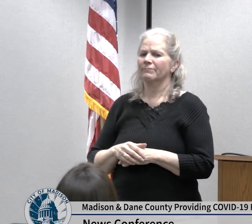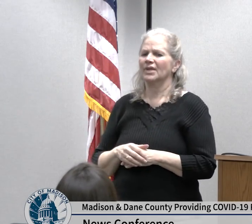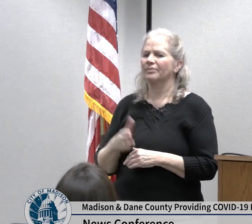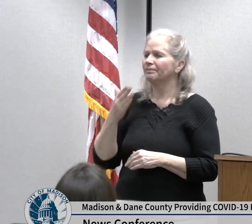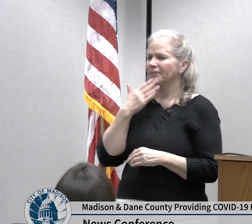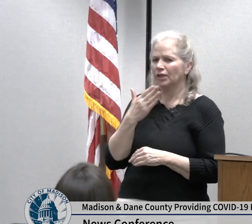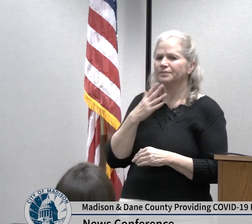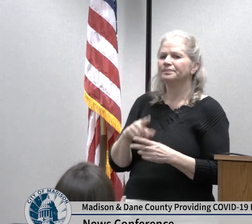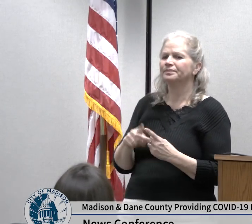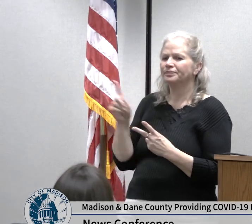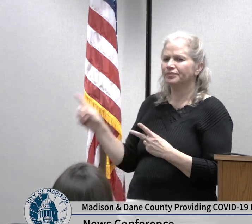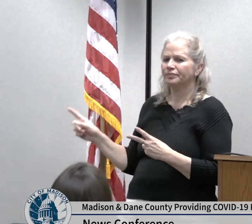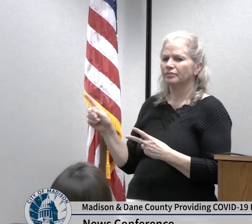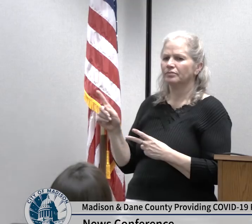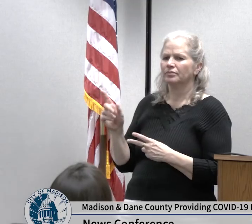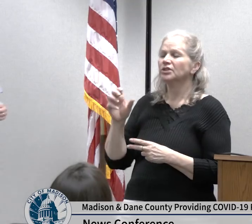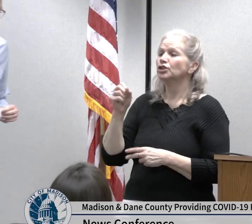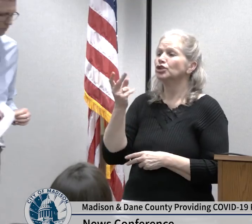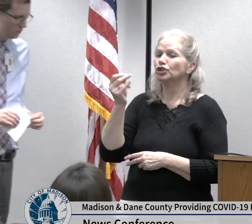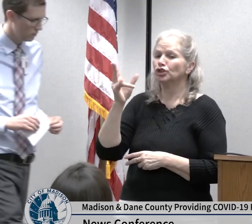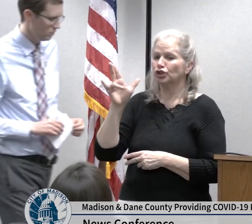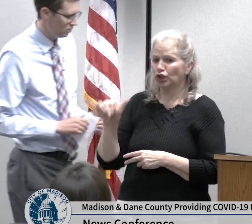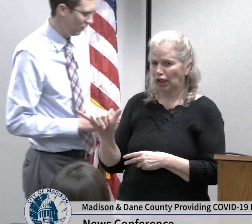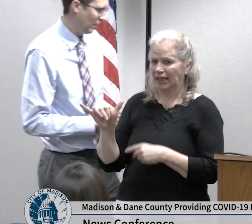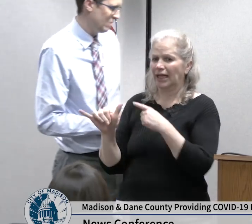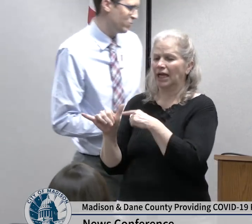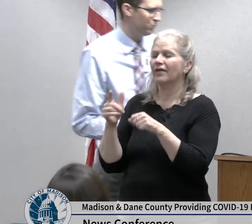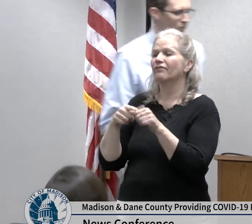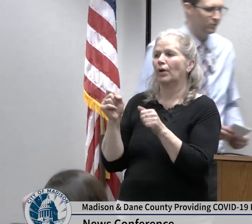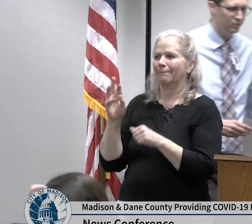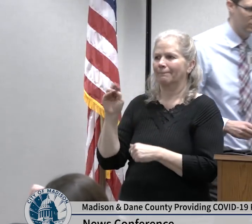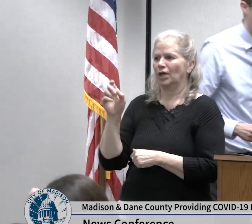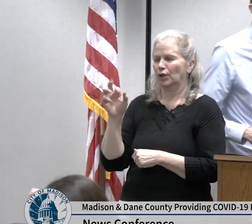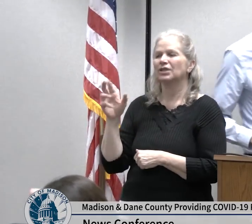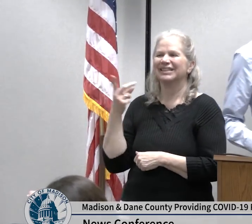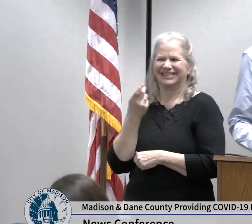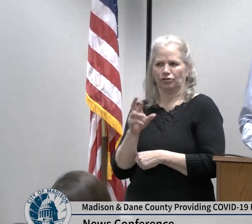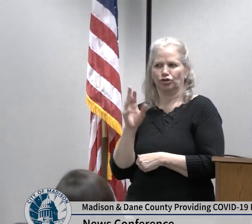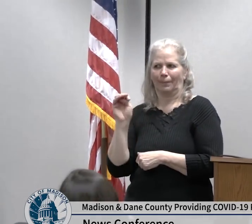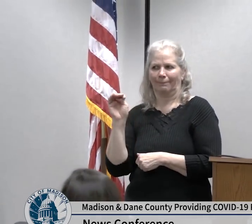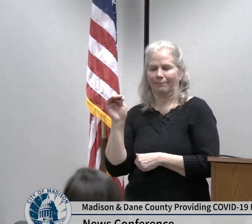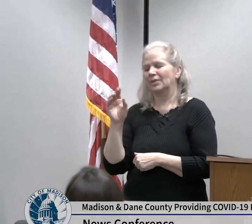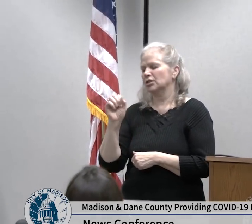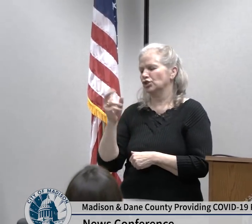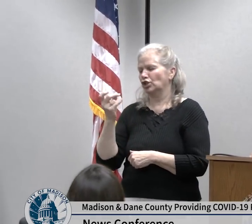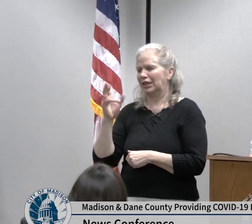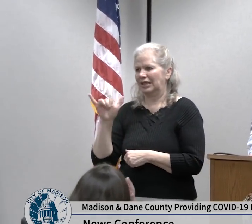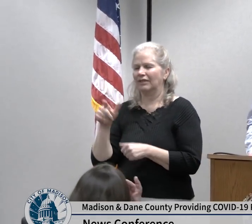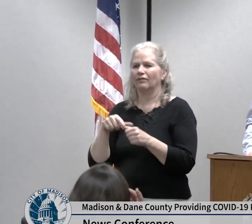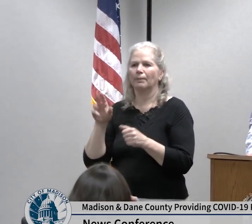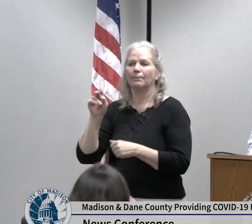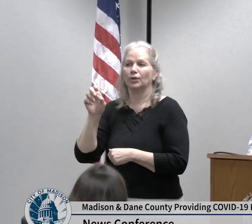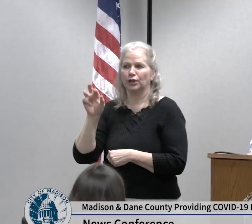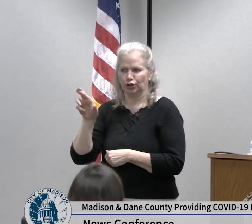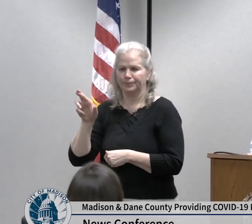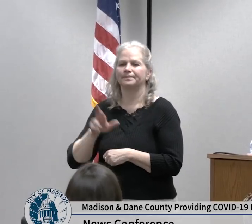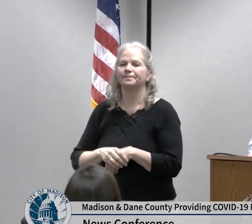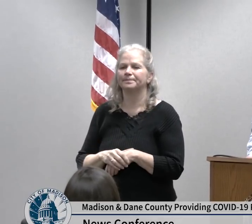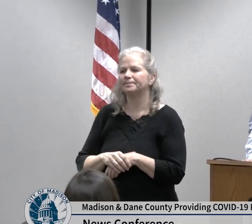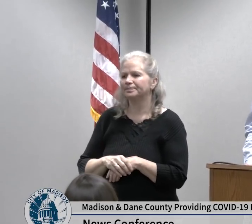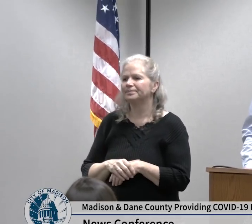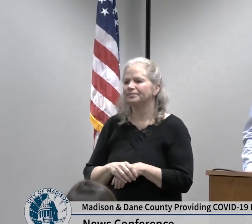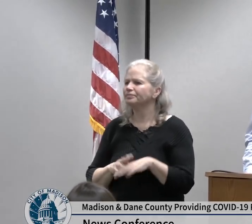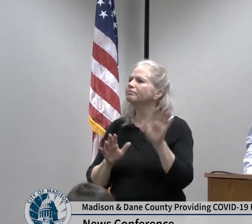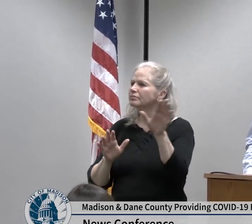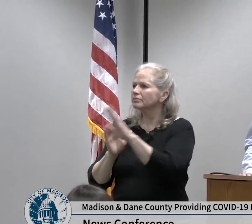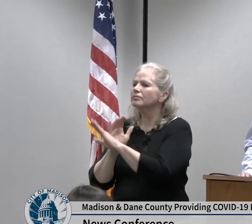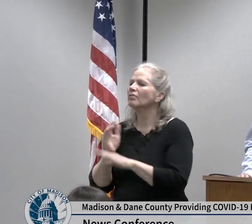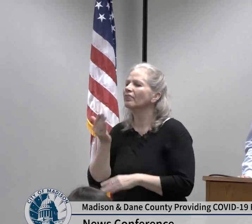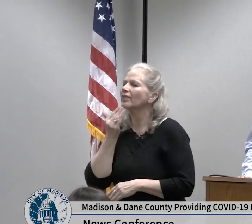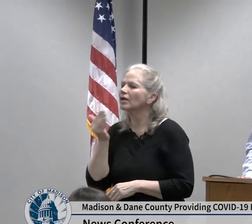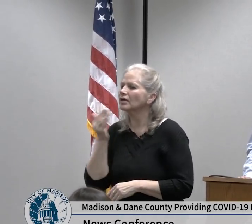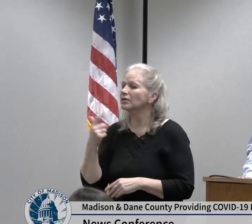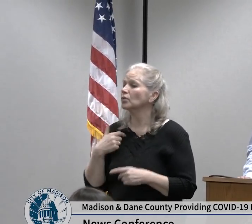Meriter hospital thank you Amy my task I guess today is to kind of go